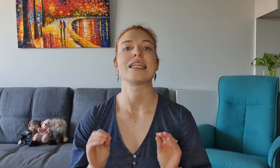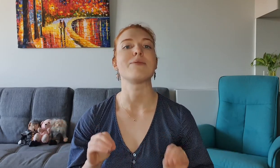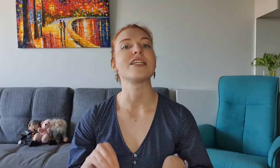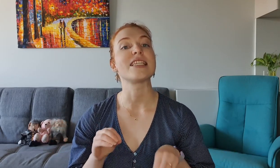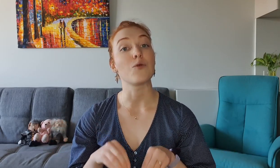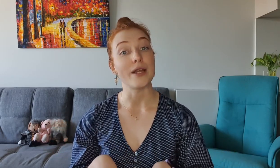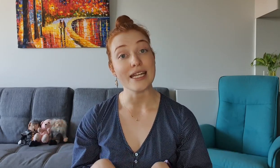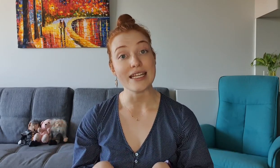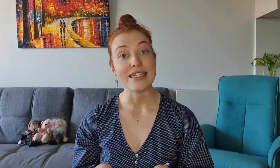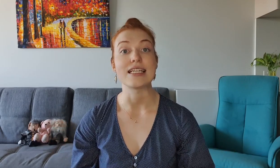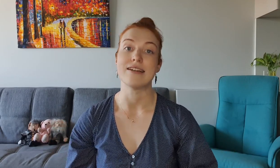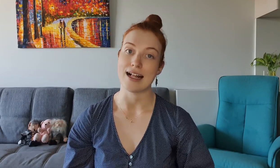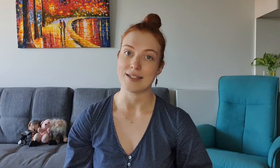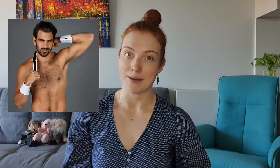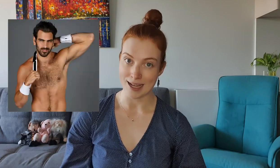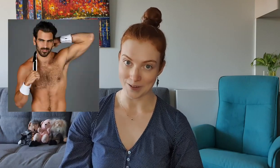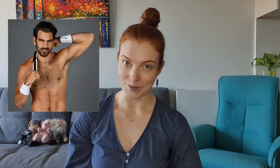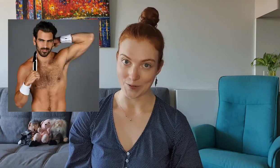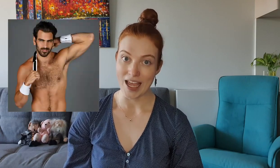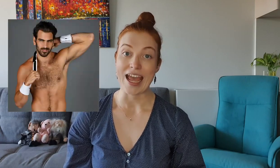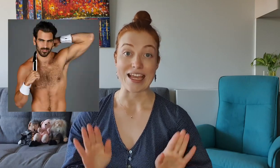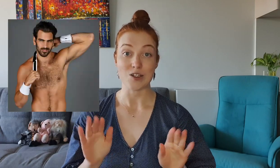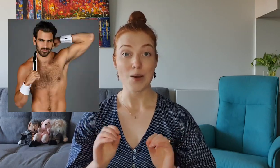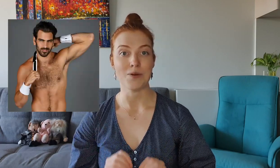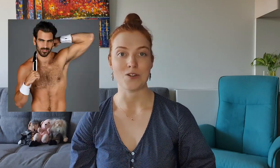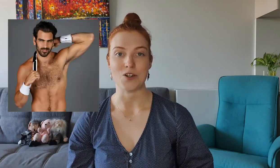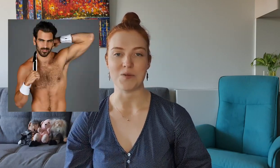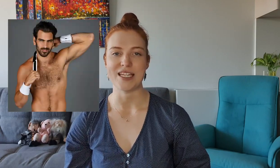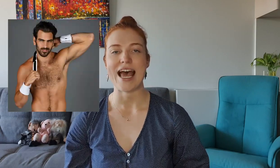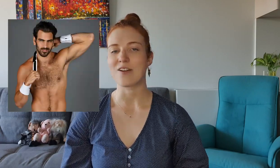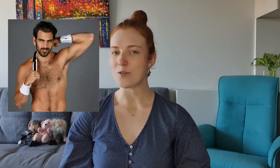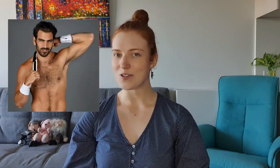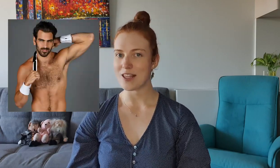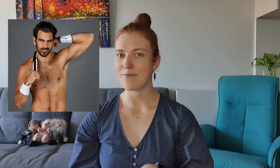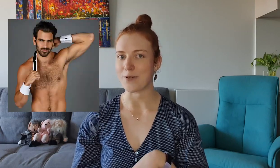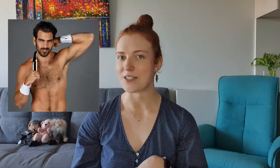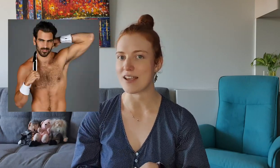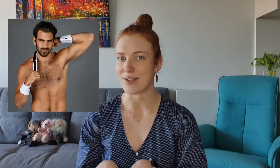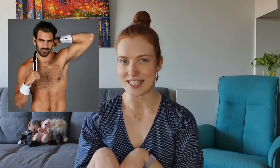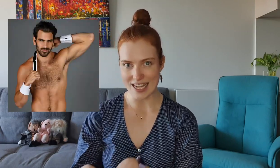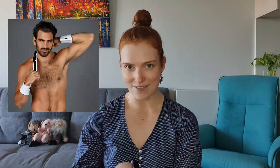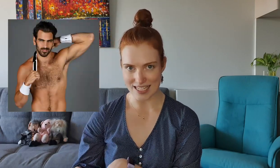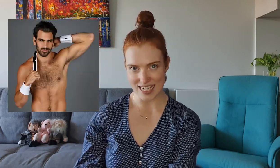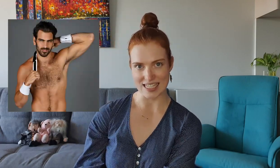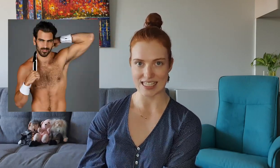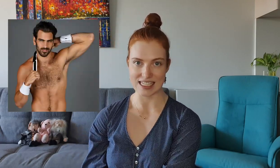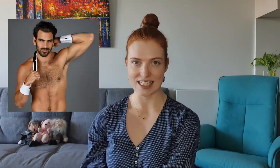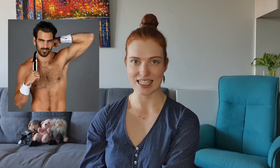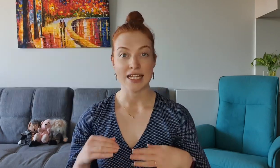is because the winner is Nyle DiMarco a top-notch human and also their first ever Deaf contestant